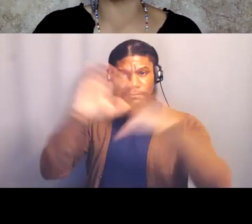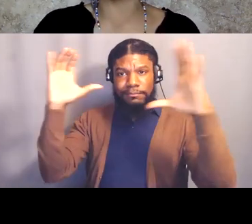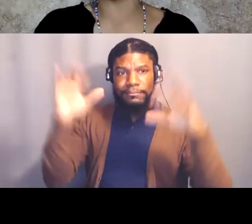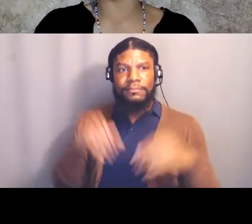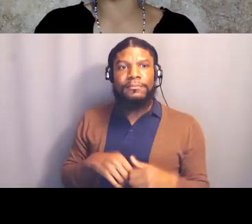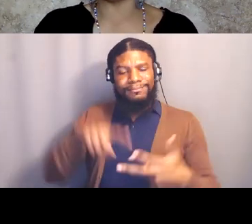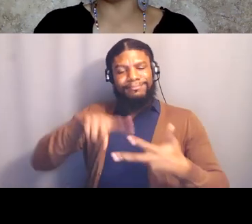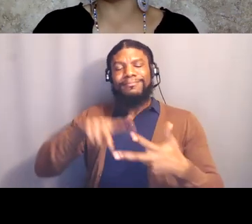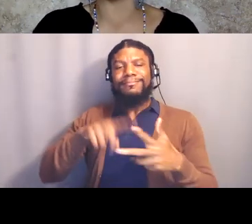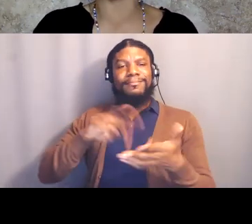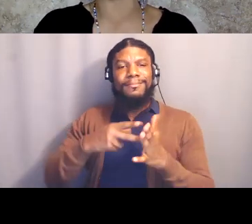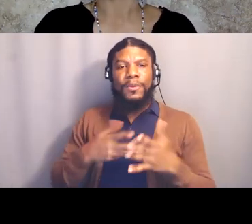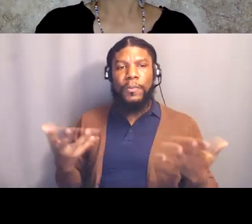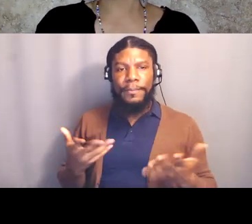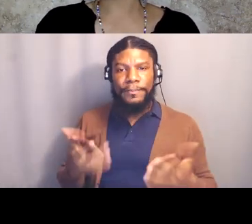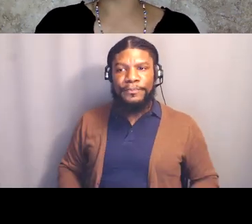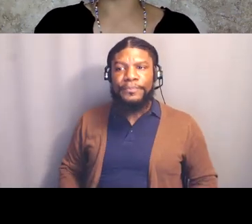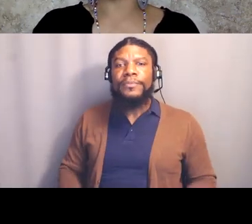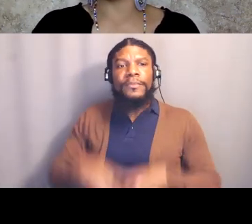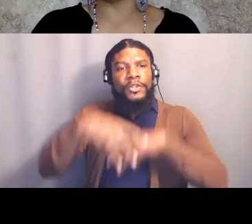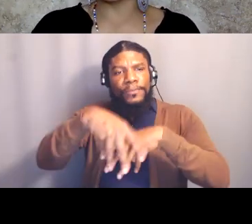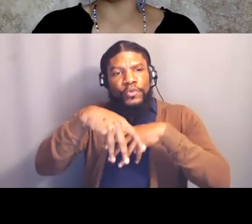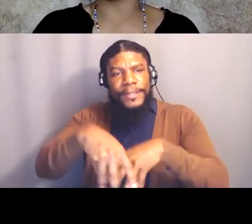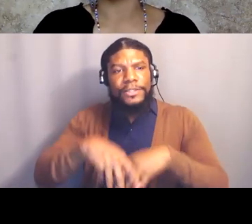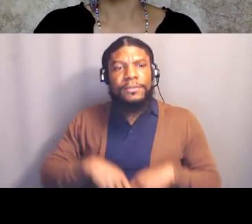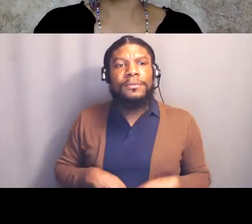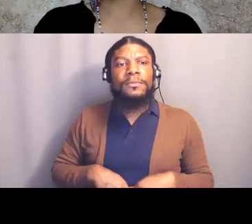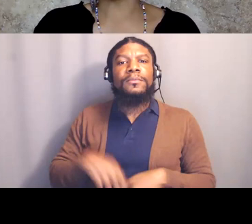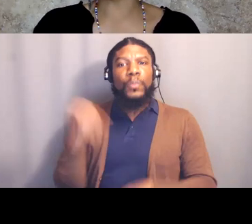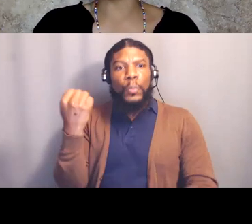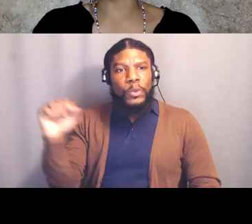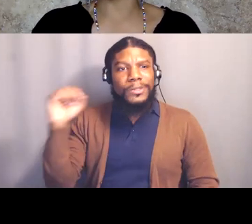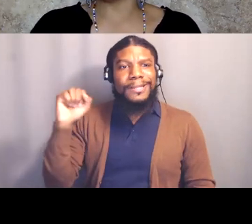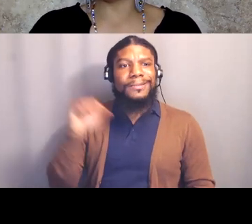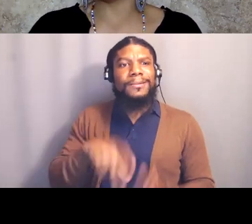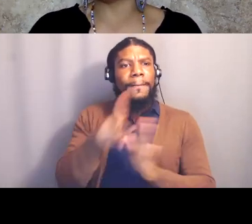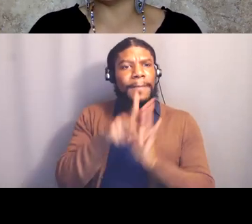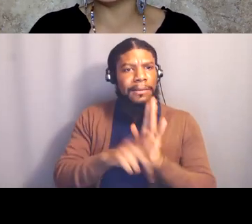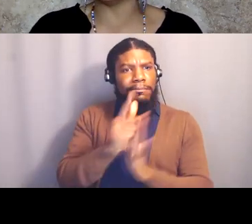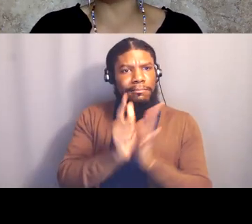when we talk about policy work, when we talk about protest, when we talk about what abolition means